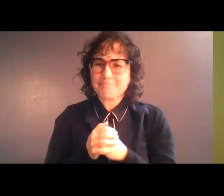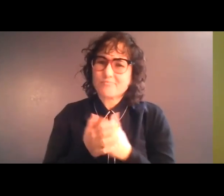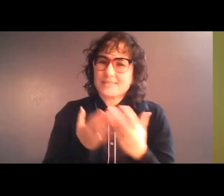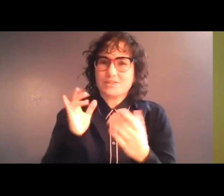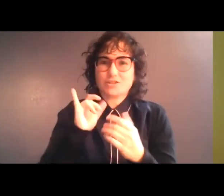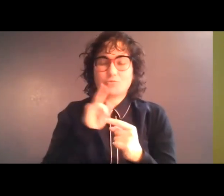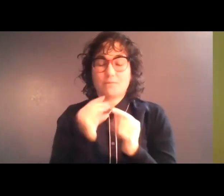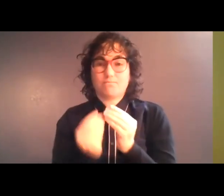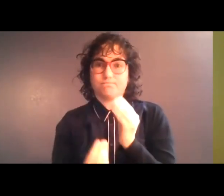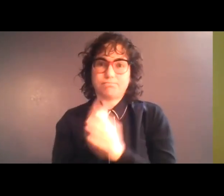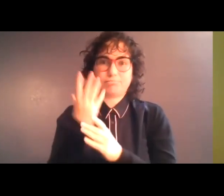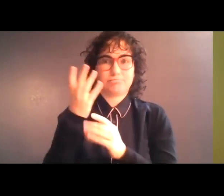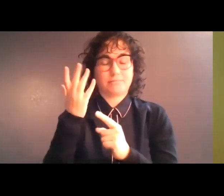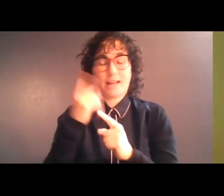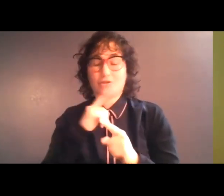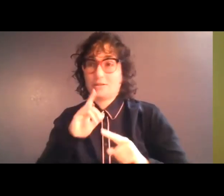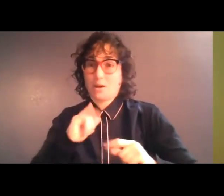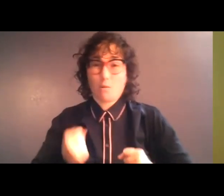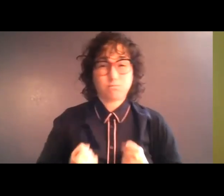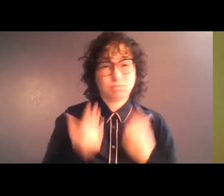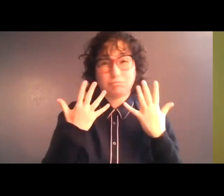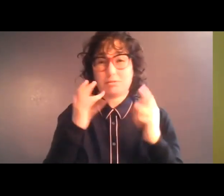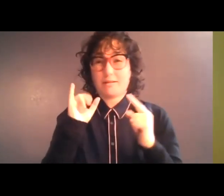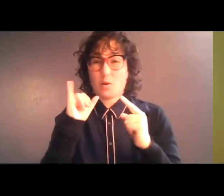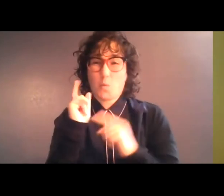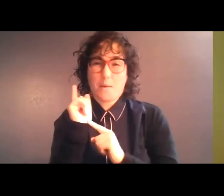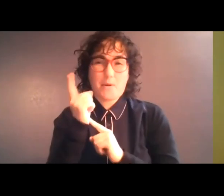me like a wave. ... It just flooded over me in one moment.